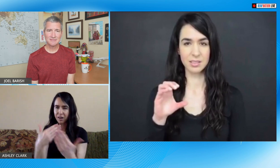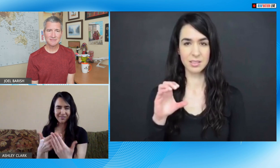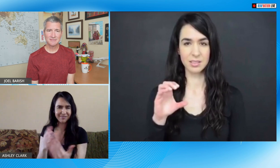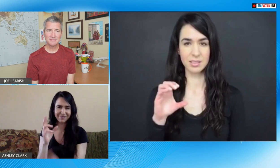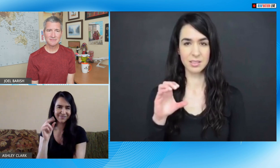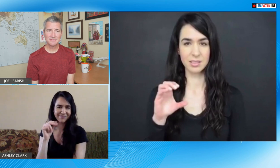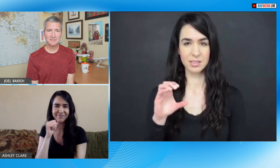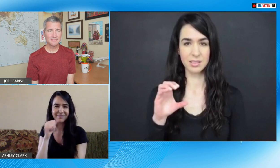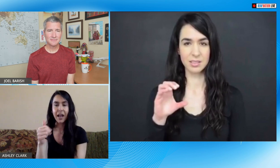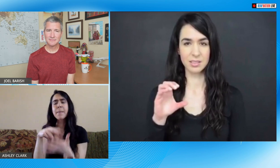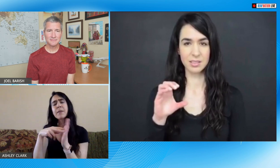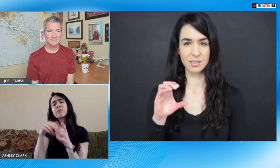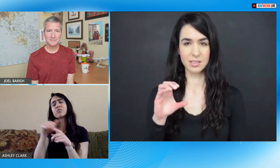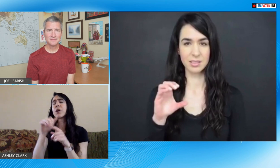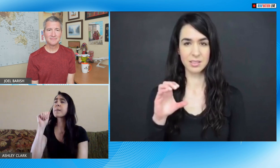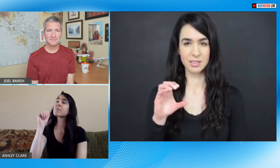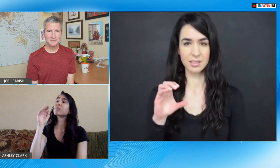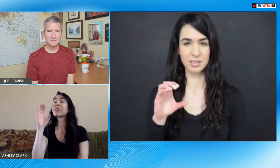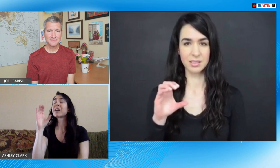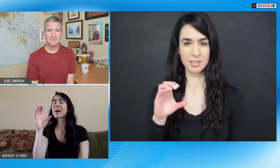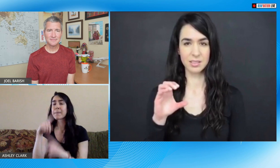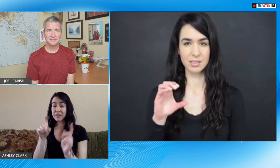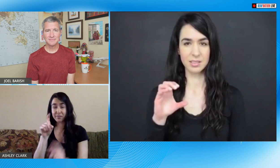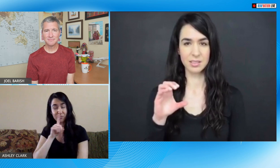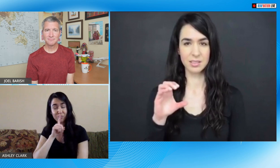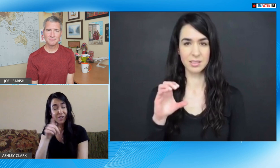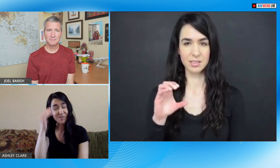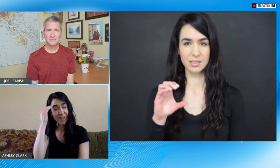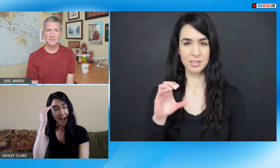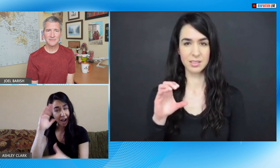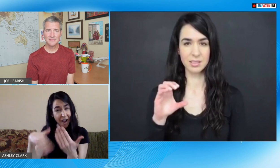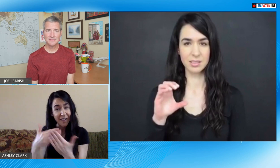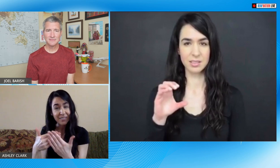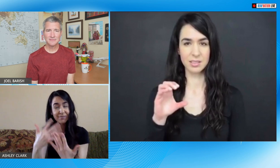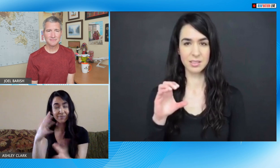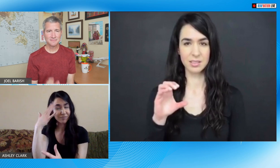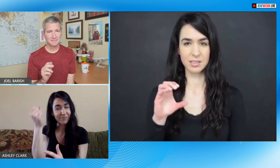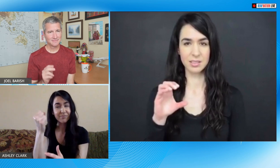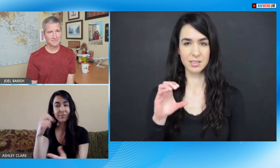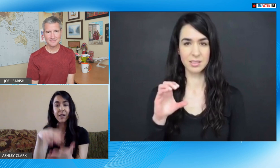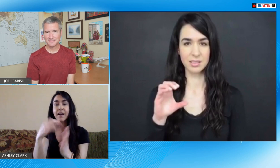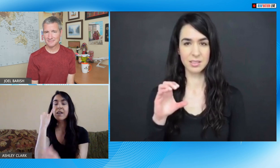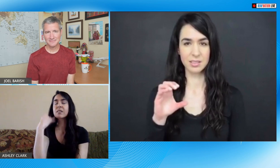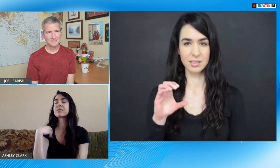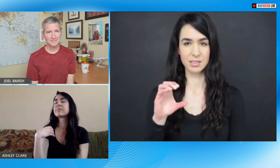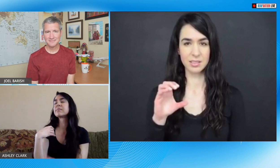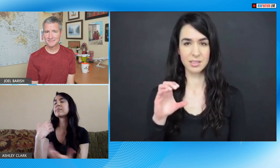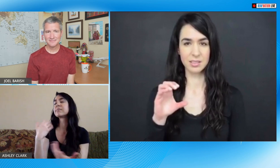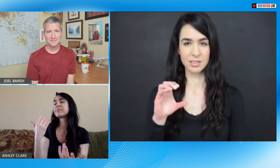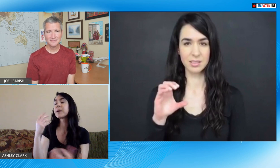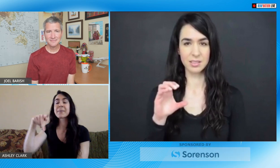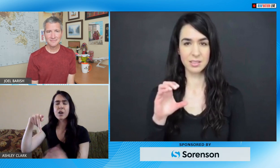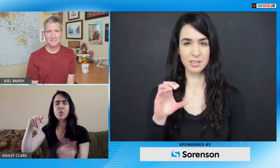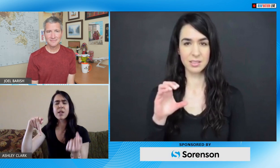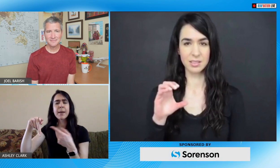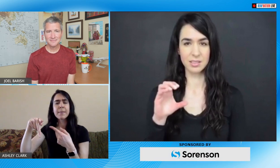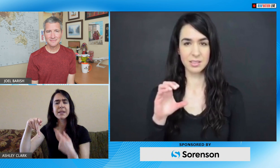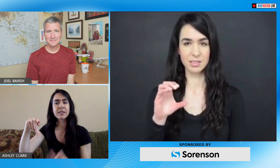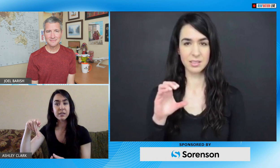they don't always memorize the entire alphabet and are able to use it so I